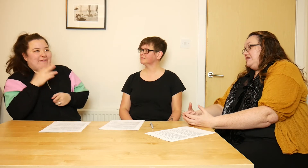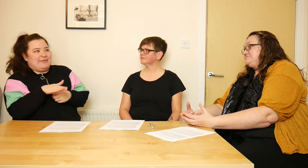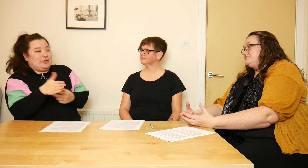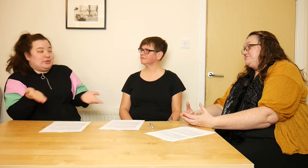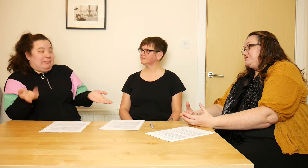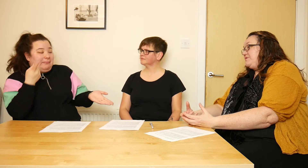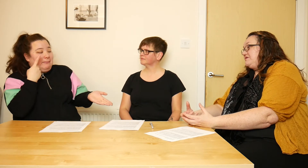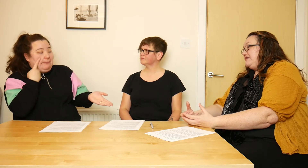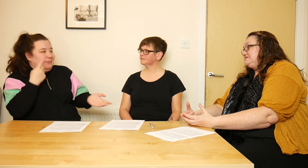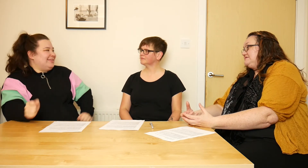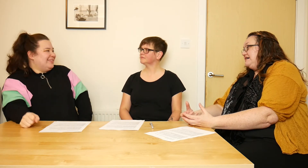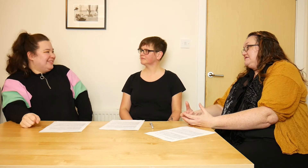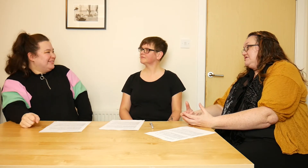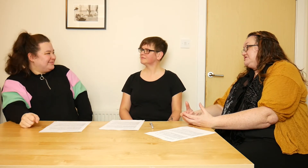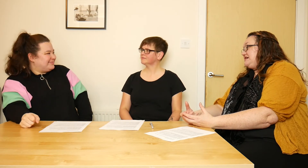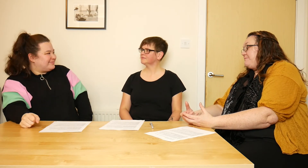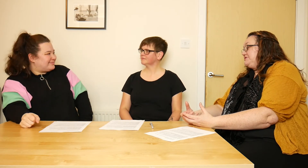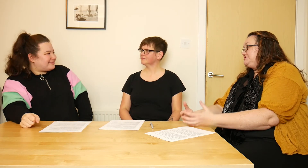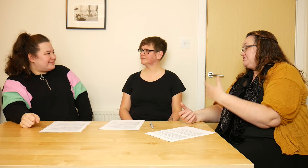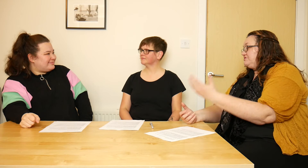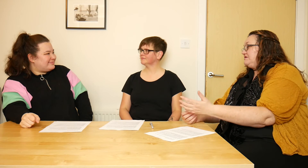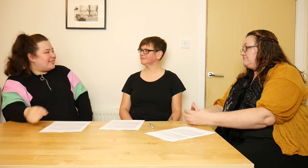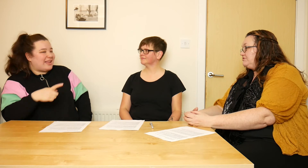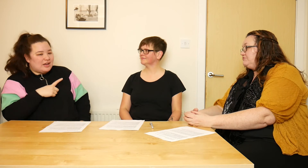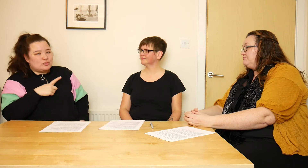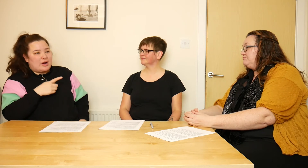It's important being aware that the discussion is happening just now,